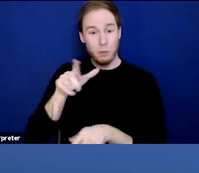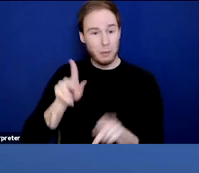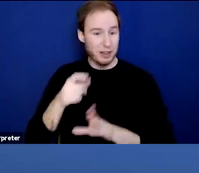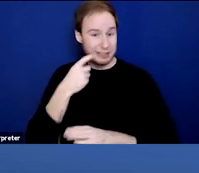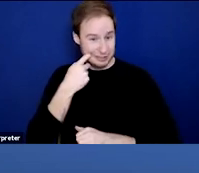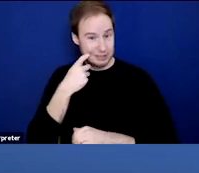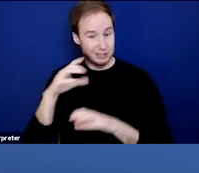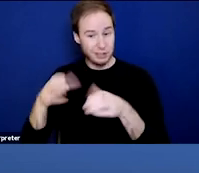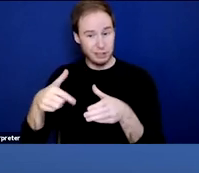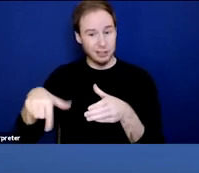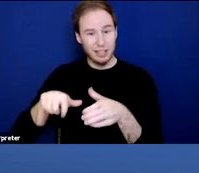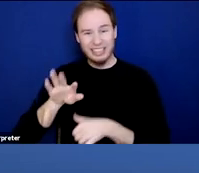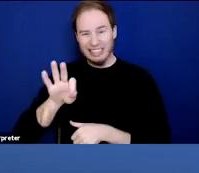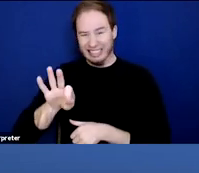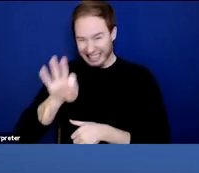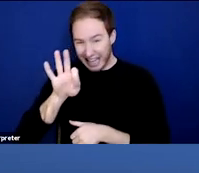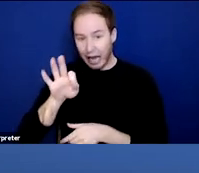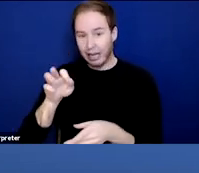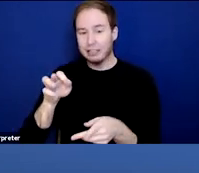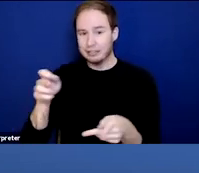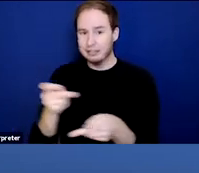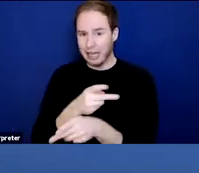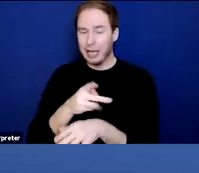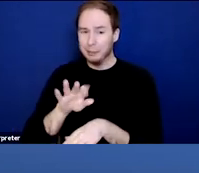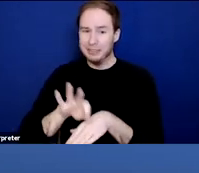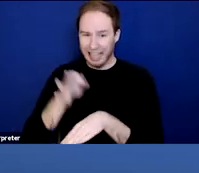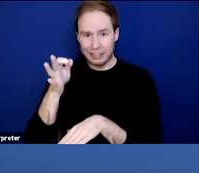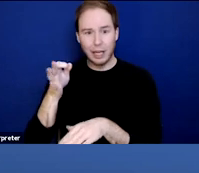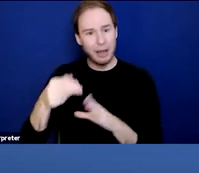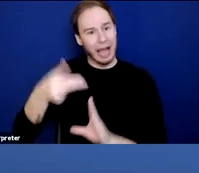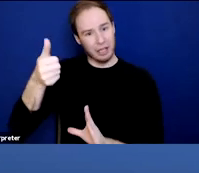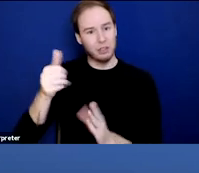almost nine times higher than those without a substance use disorder.